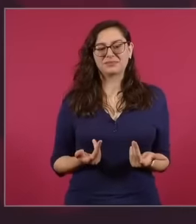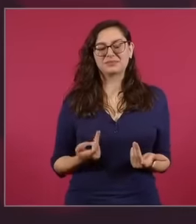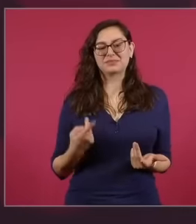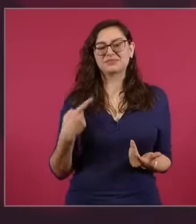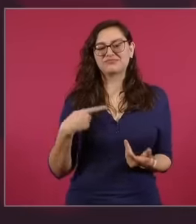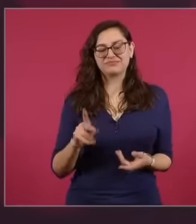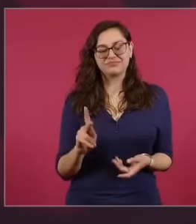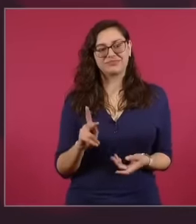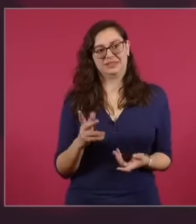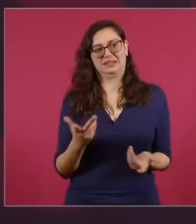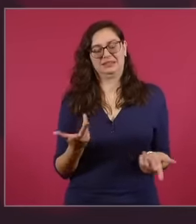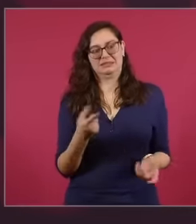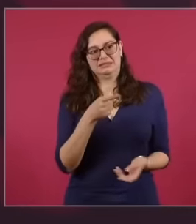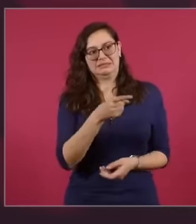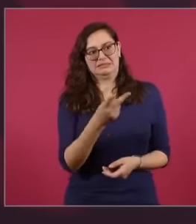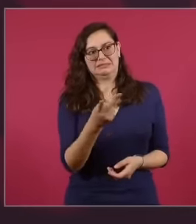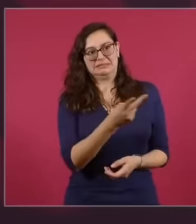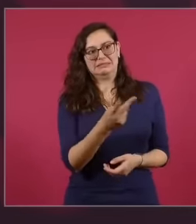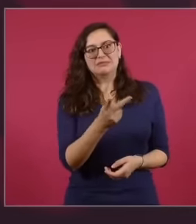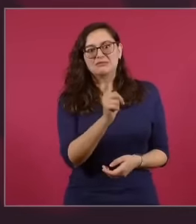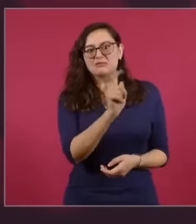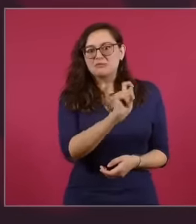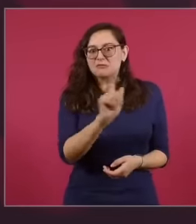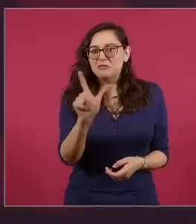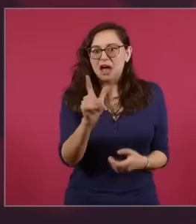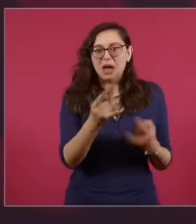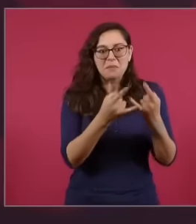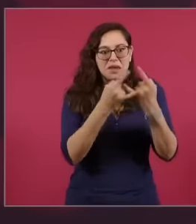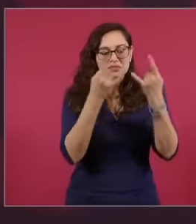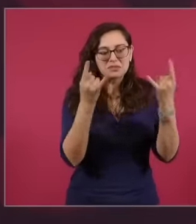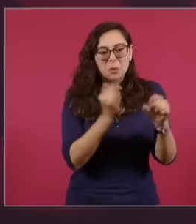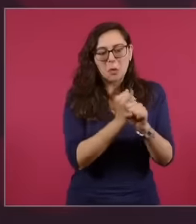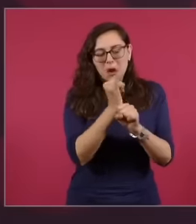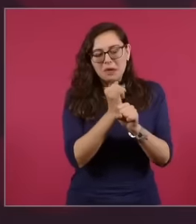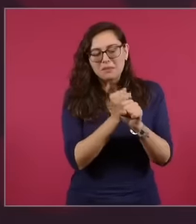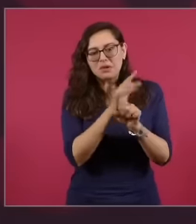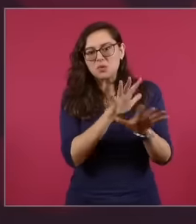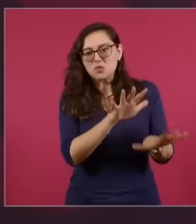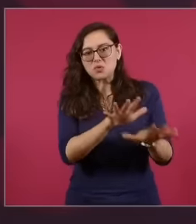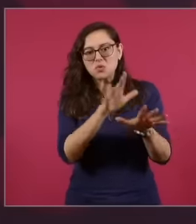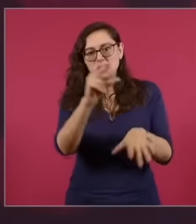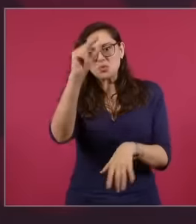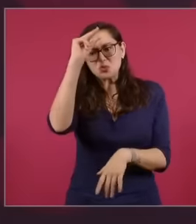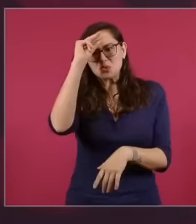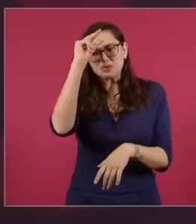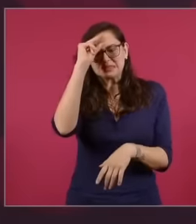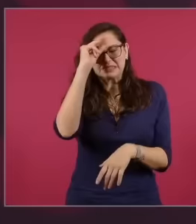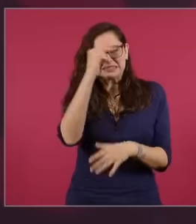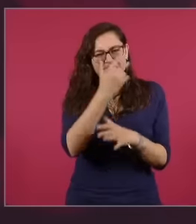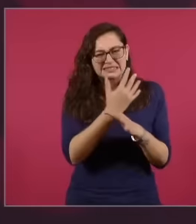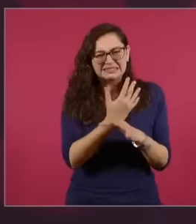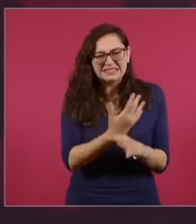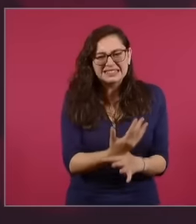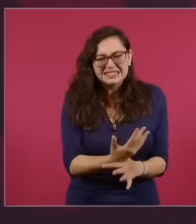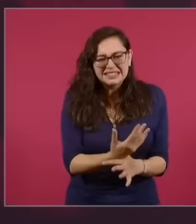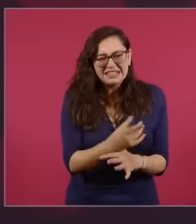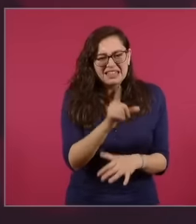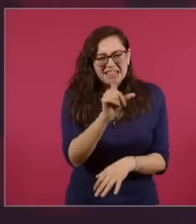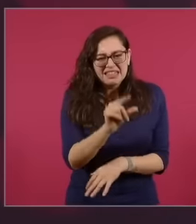historians How